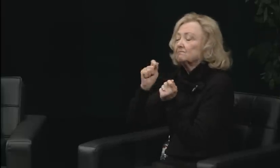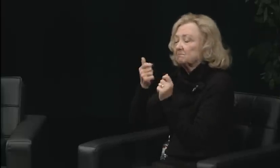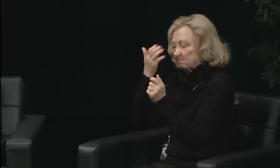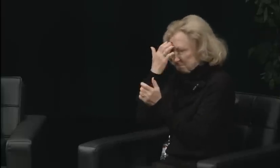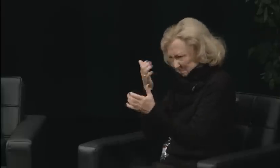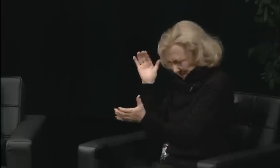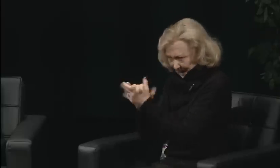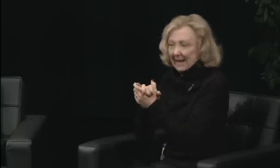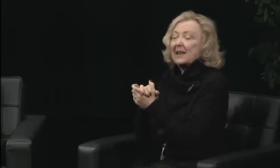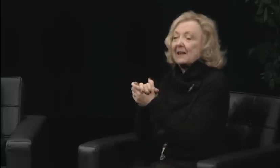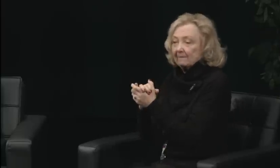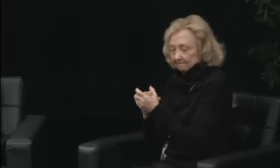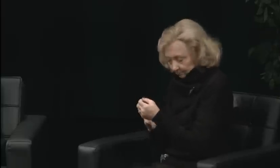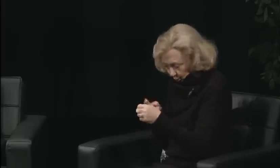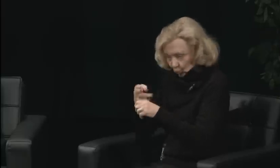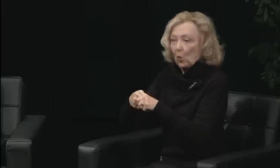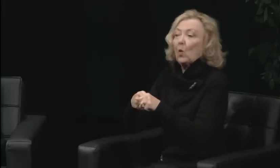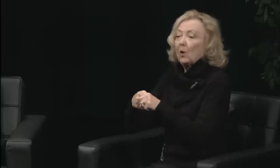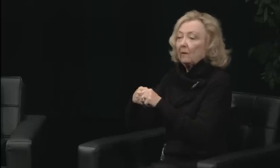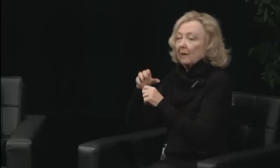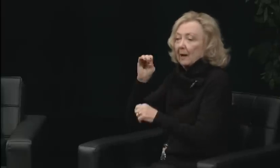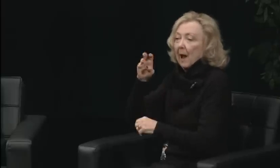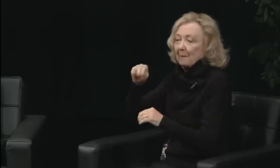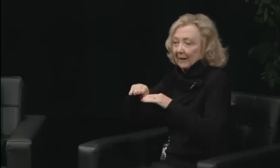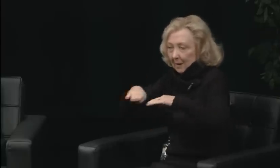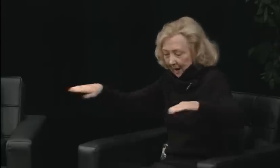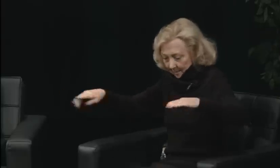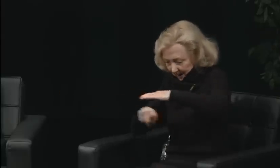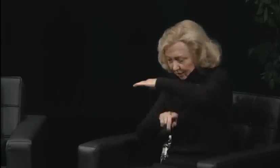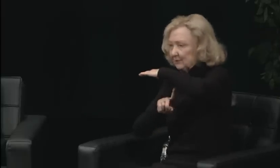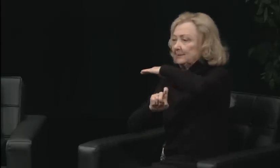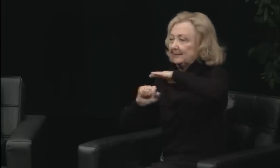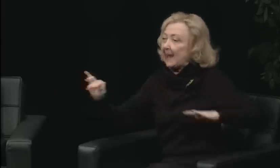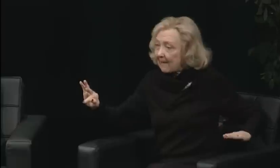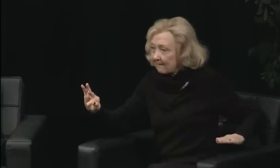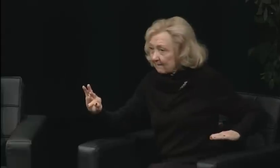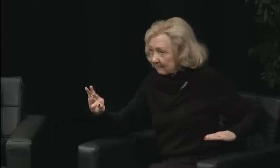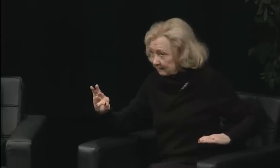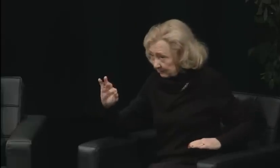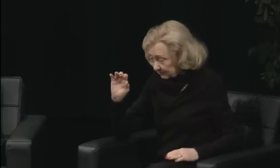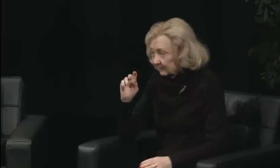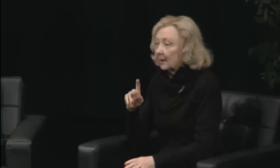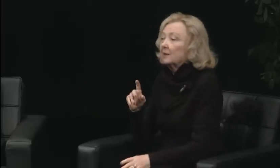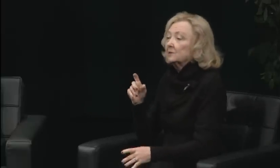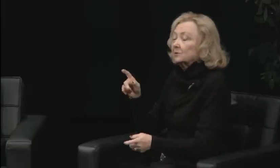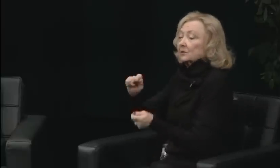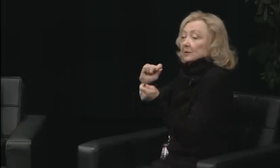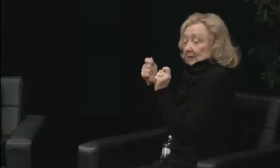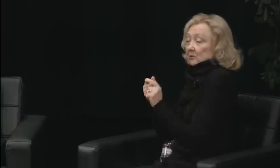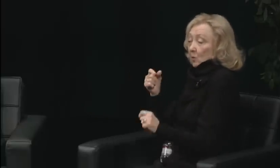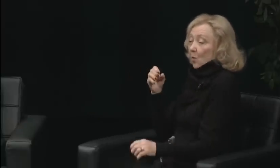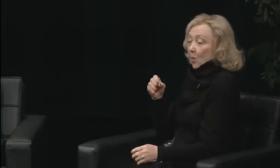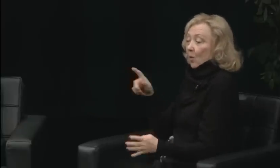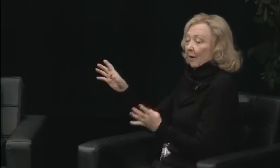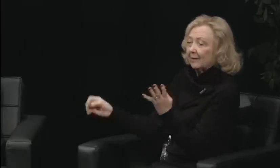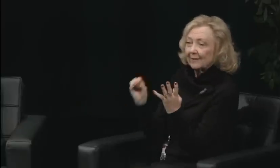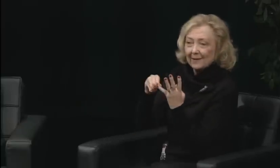and they were wonderful people, okay? They led this, and they were the brains behind it and there were plans and strategies,